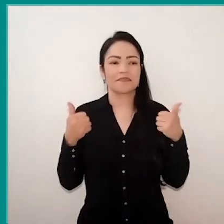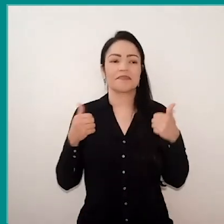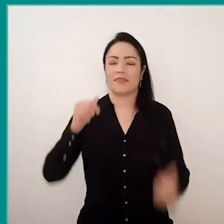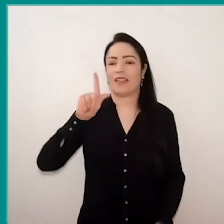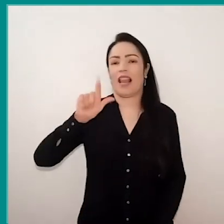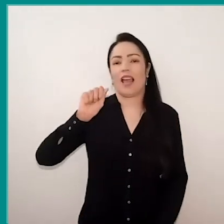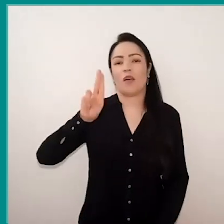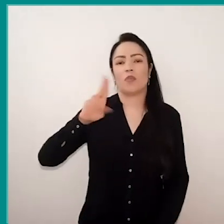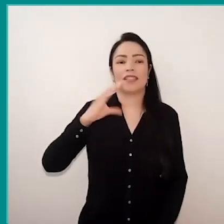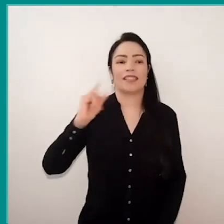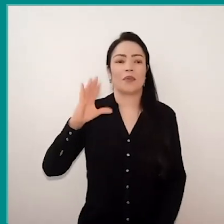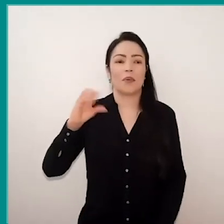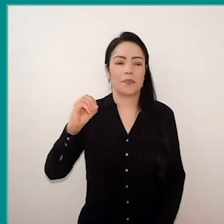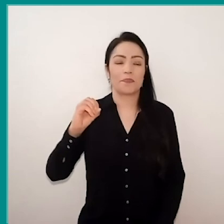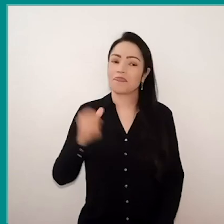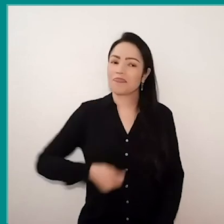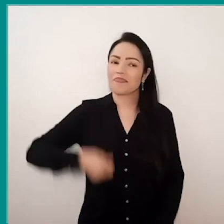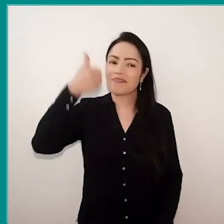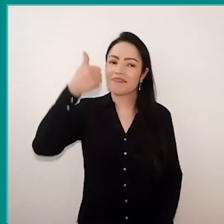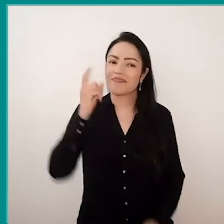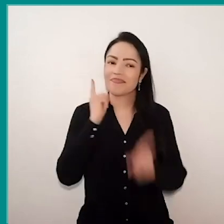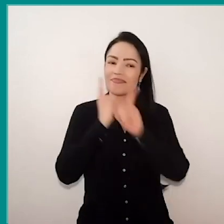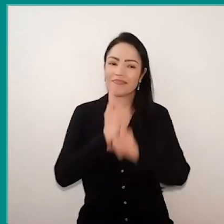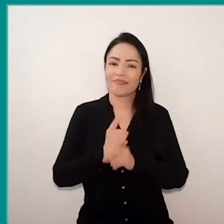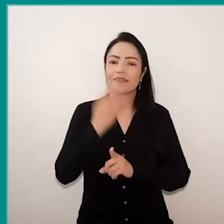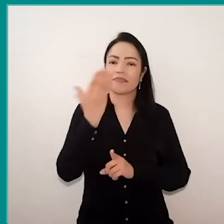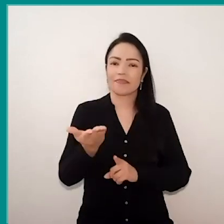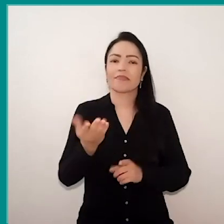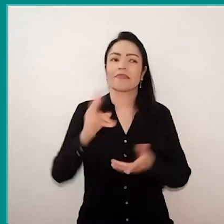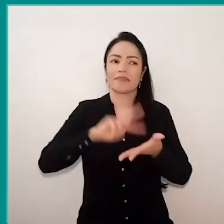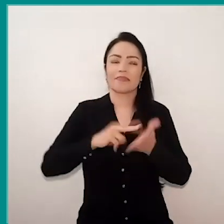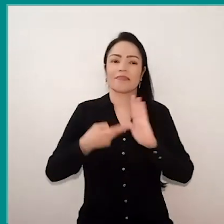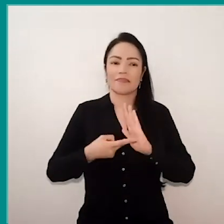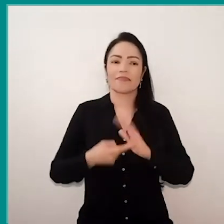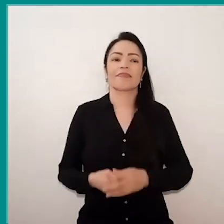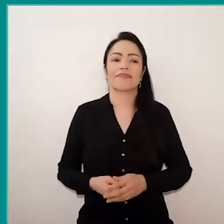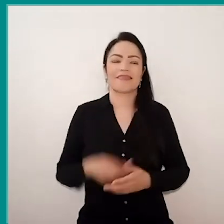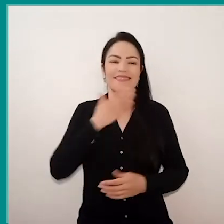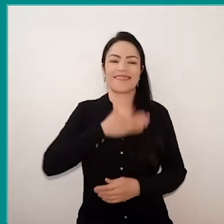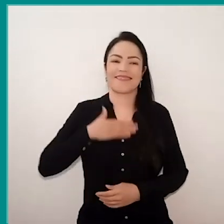even better to find you again with this very significant speech, bringing to us